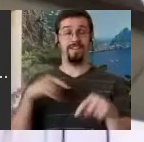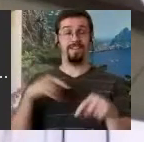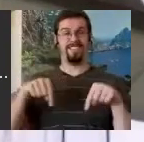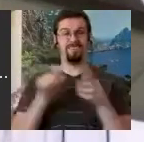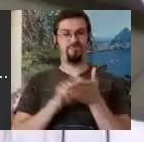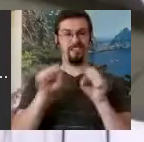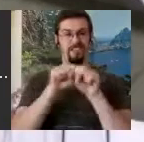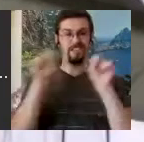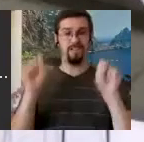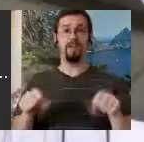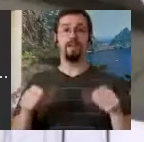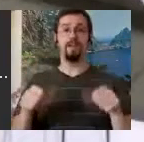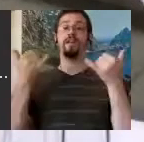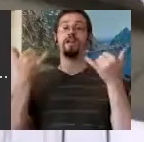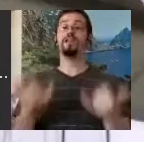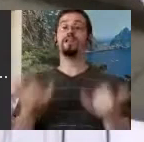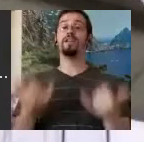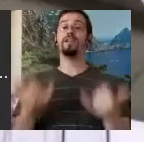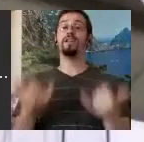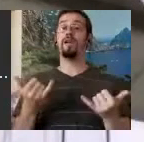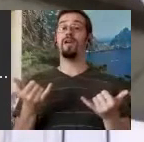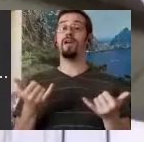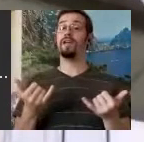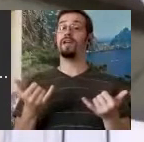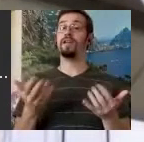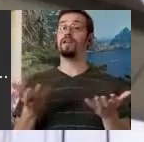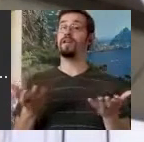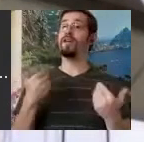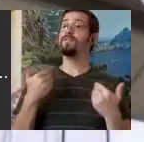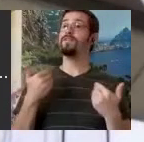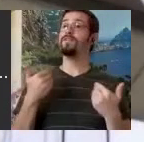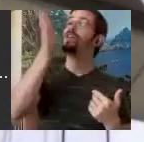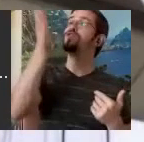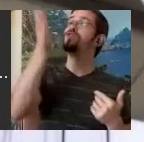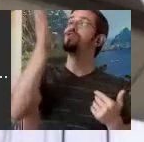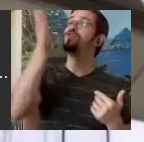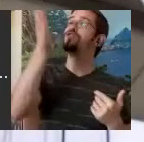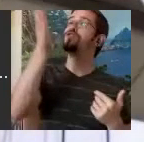the future. What are we going to do in the next decade? There are a lot of the